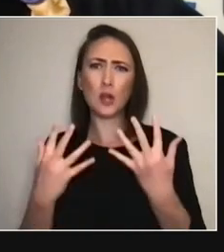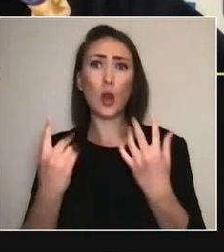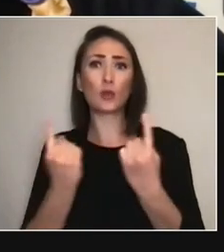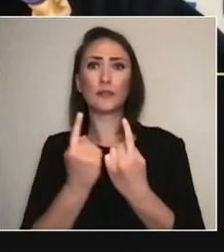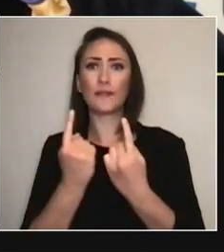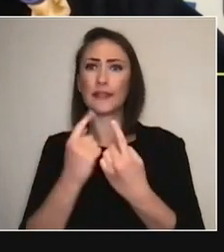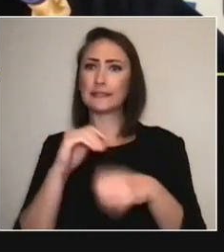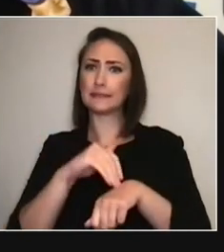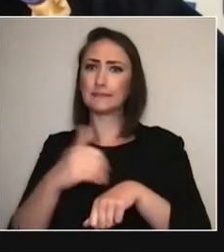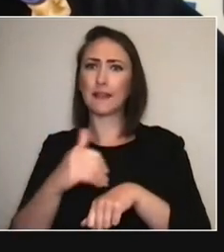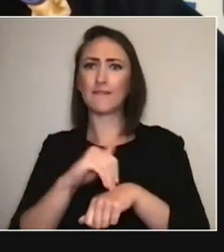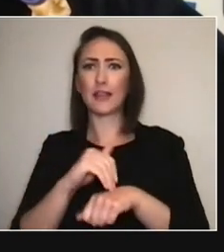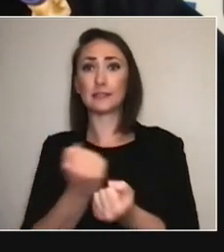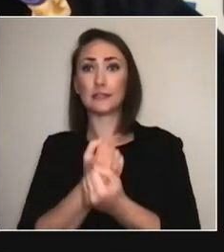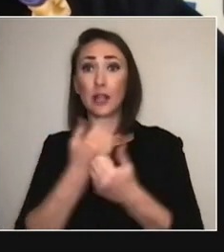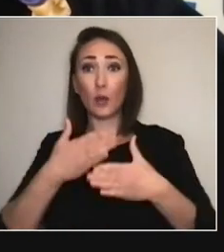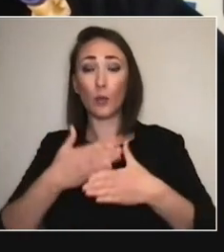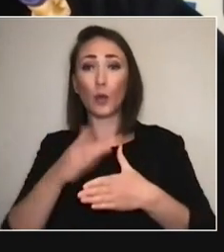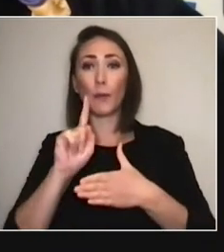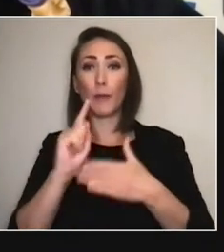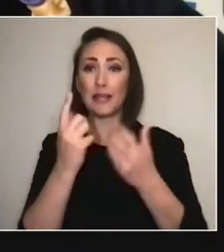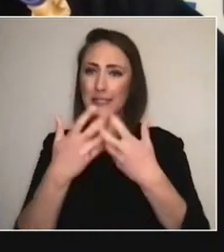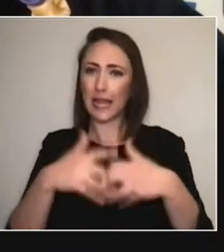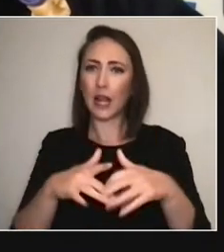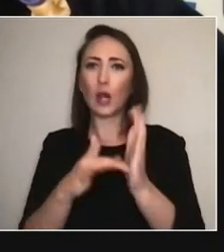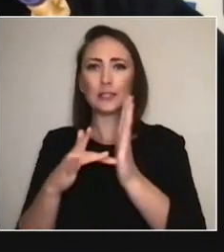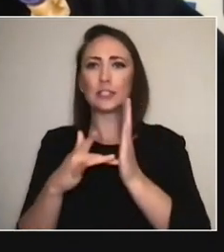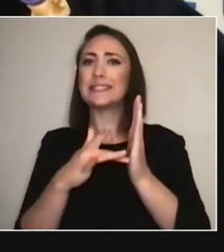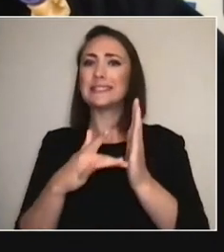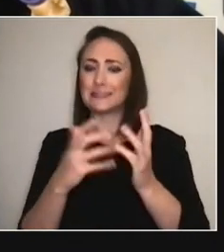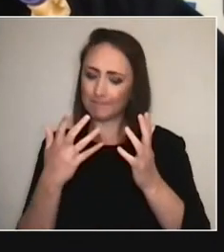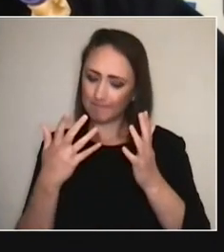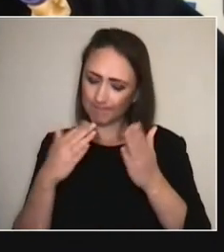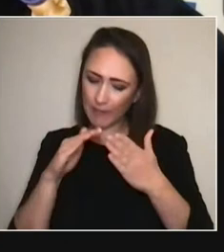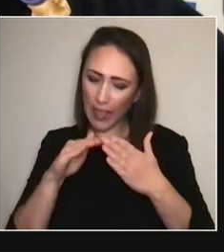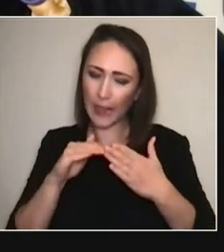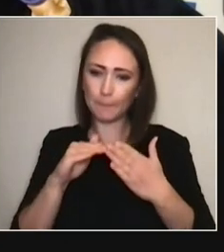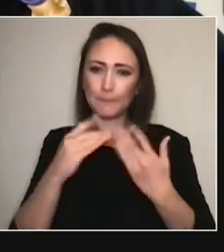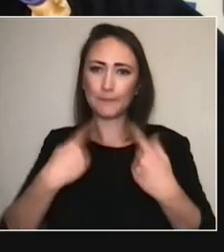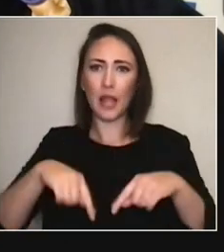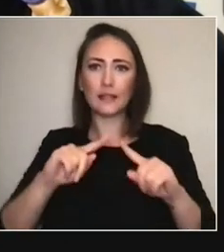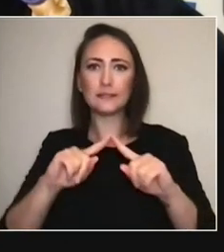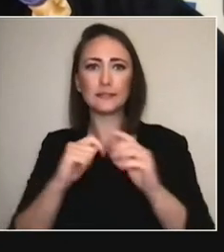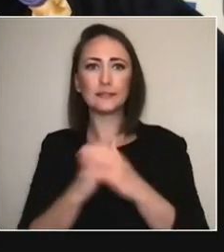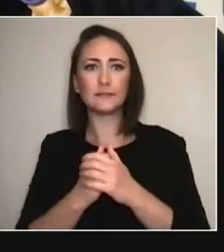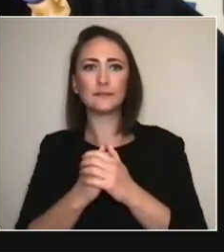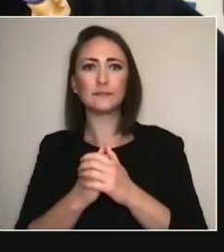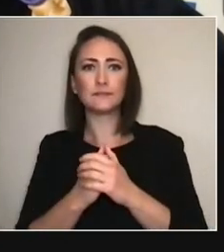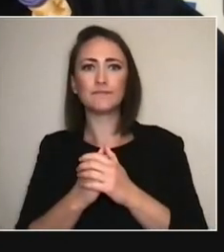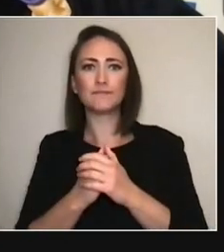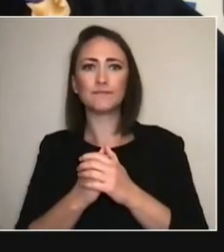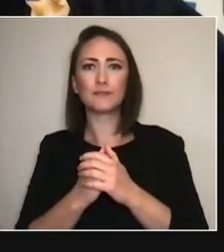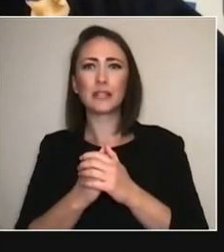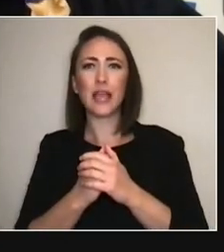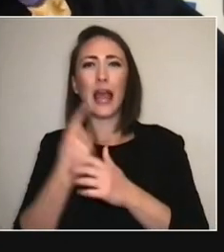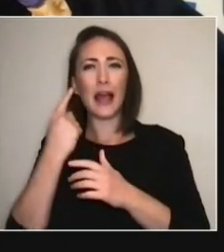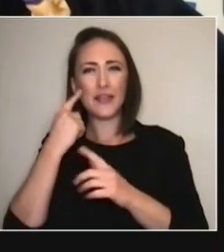I think what the theatre has learned overall in this past year, as we've all raced to be broadcasters and we raced to become more interactive